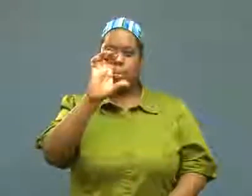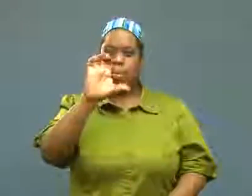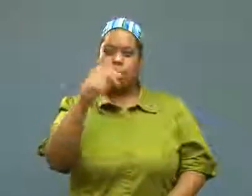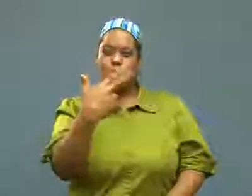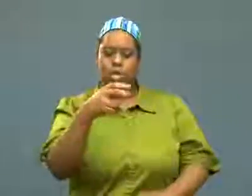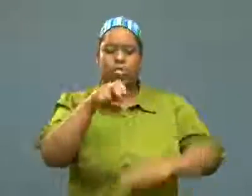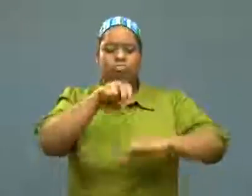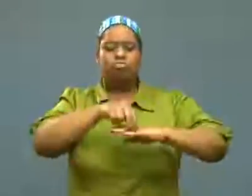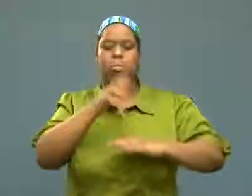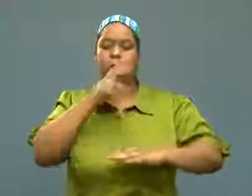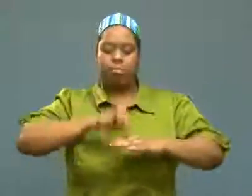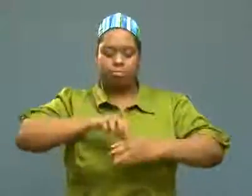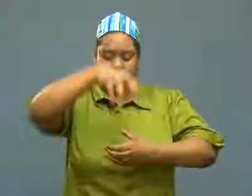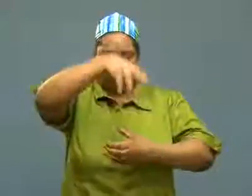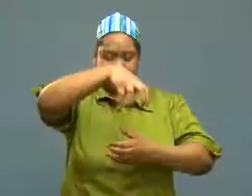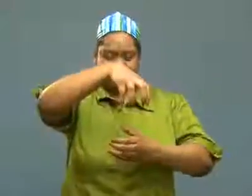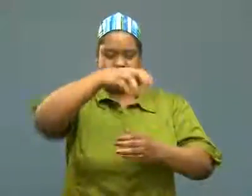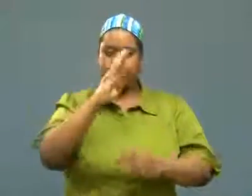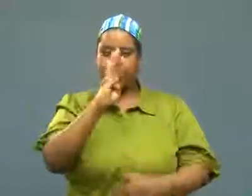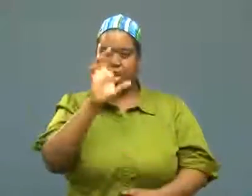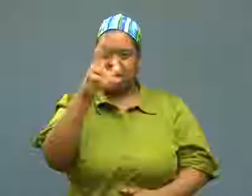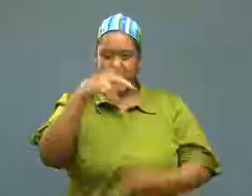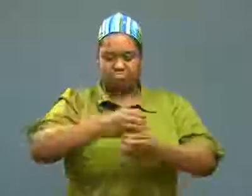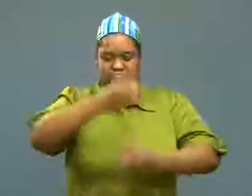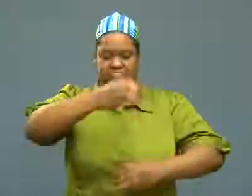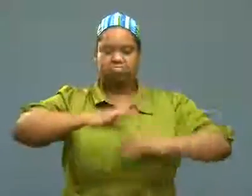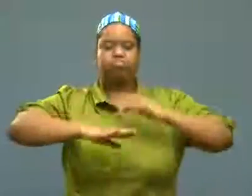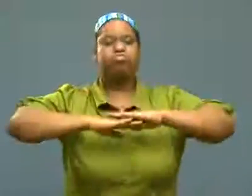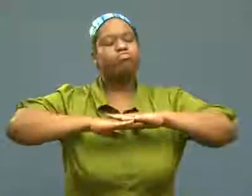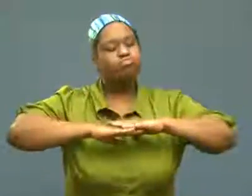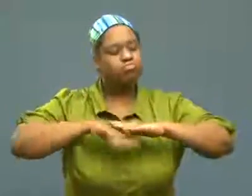and lean on a brick support